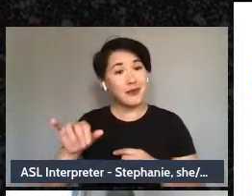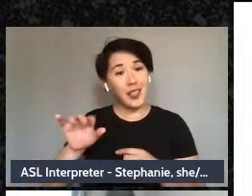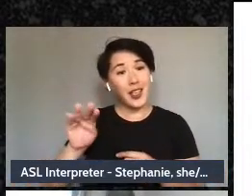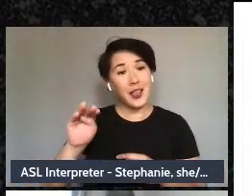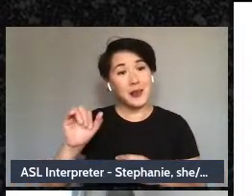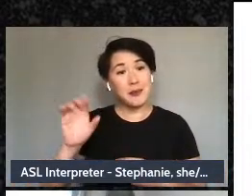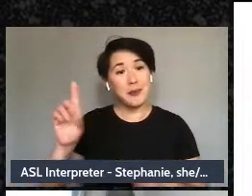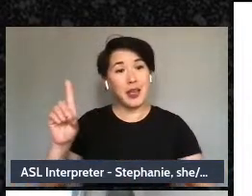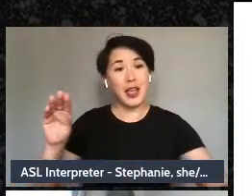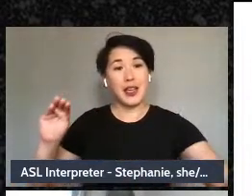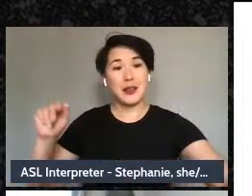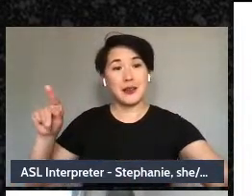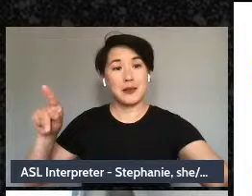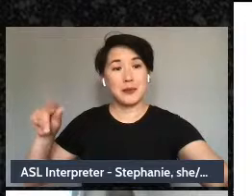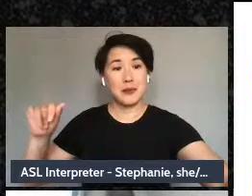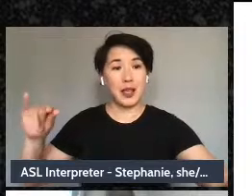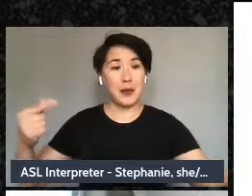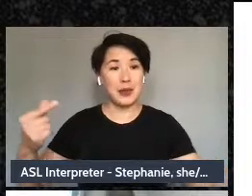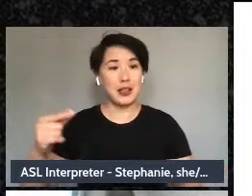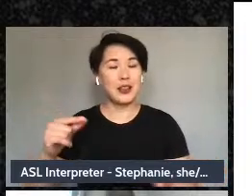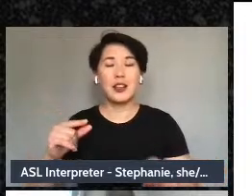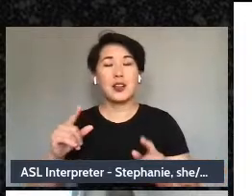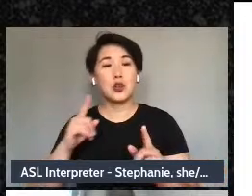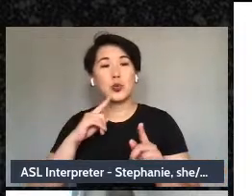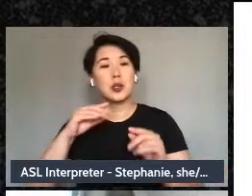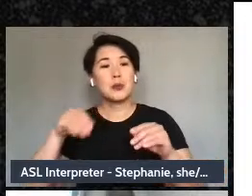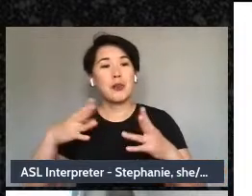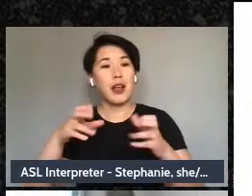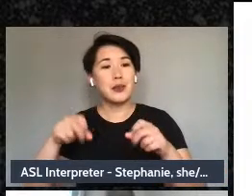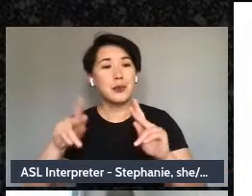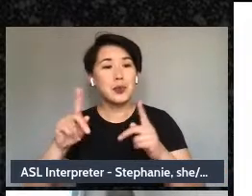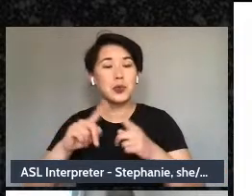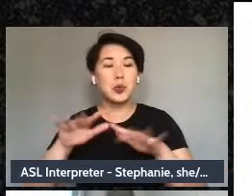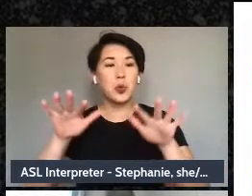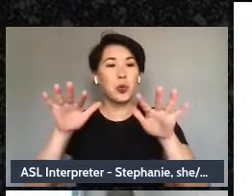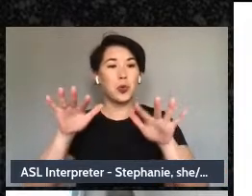to slow down and just ask some of those questions and really figure out where you're at.